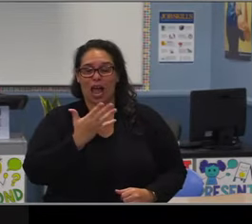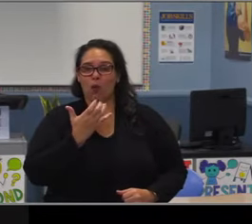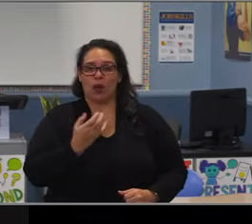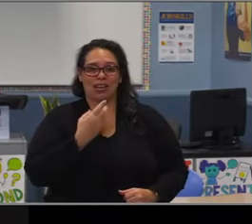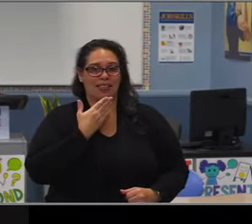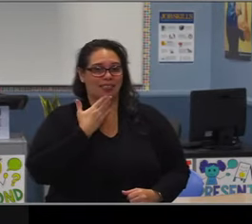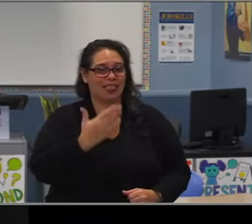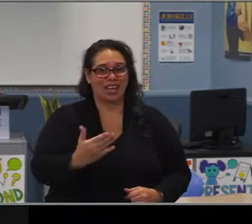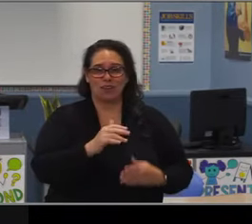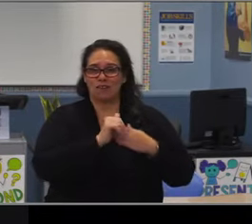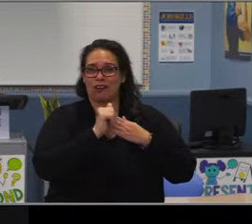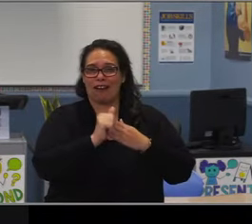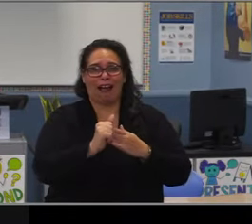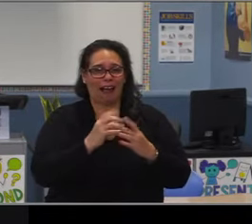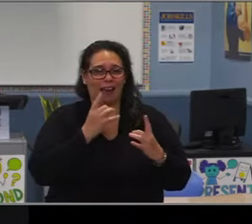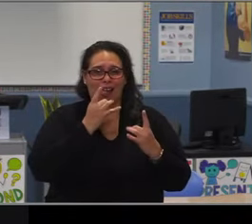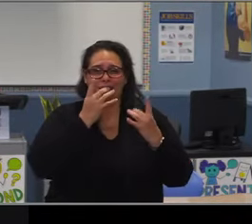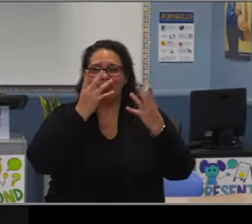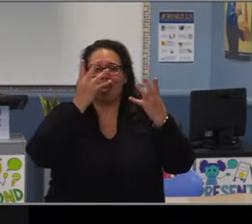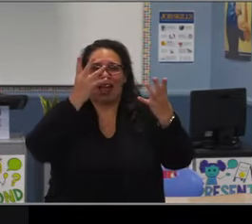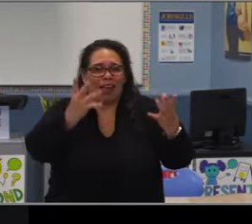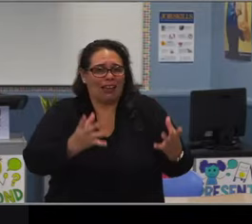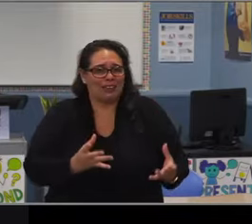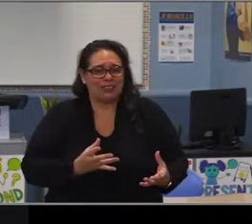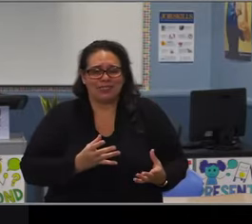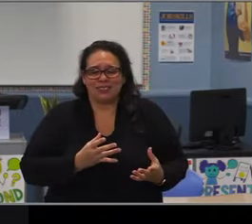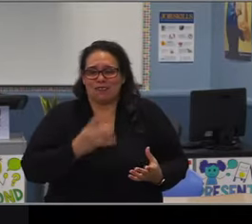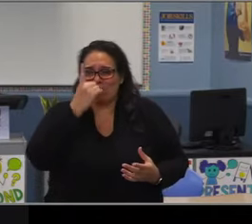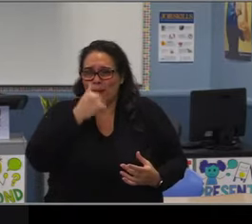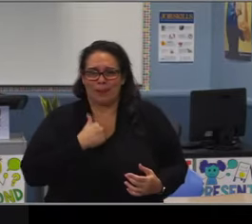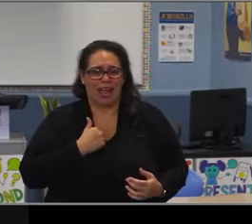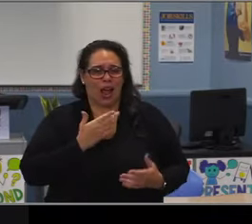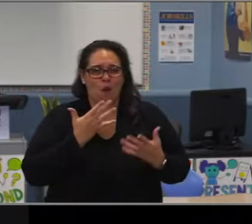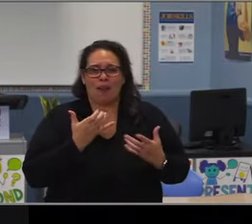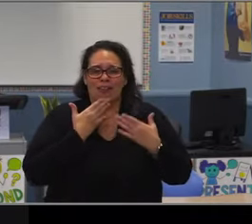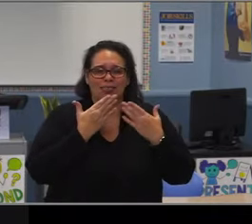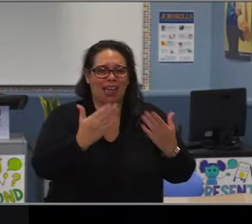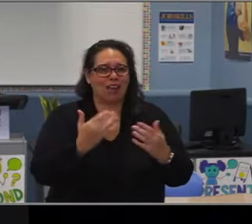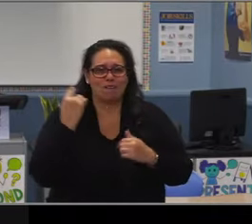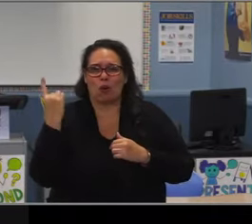has been a major part of the long-term success and growth that LBUSD has experienced.